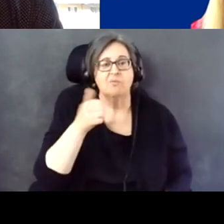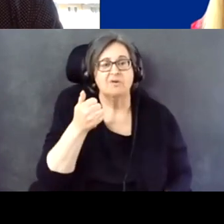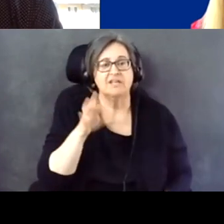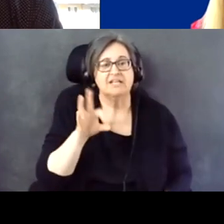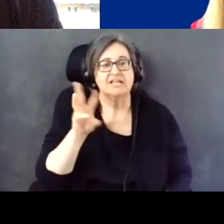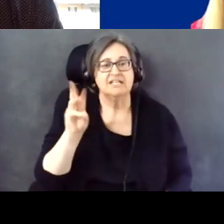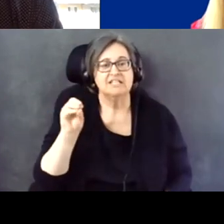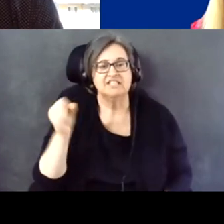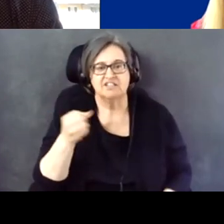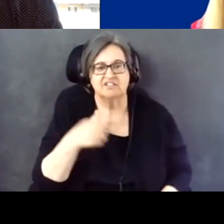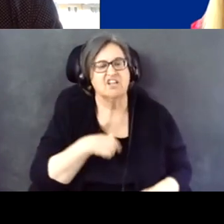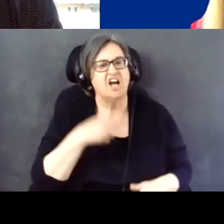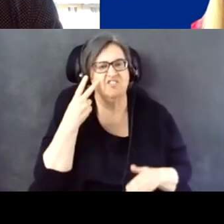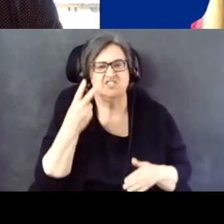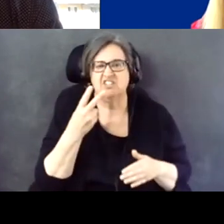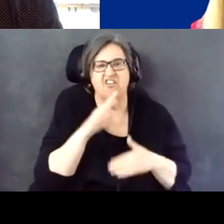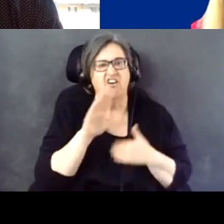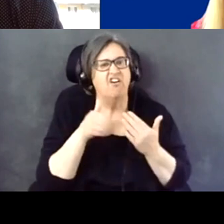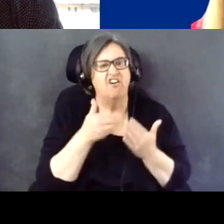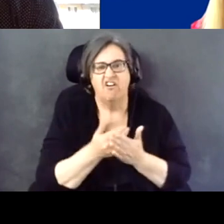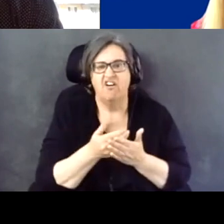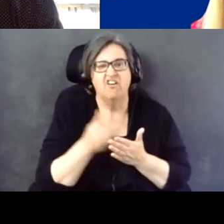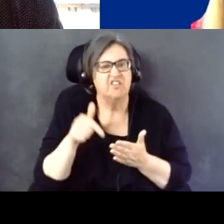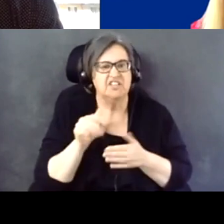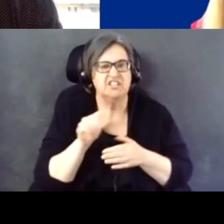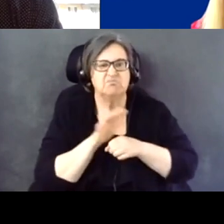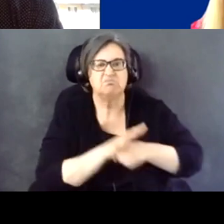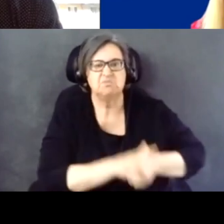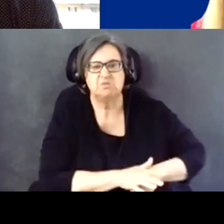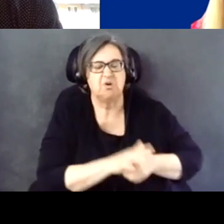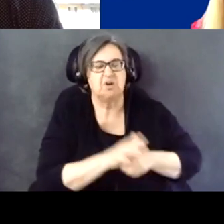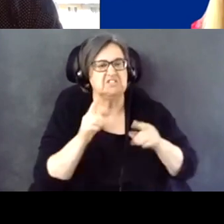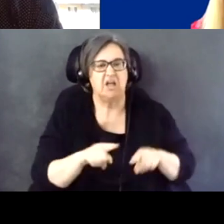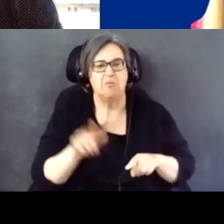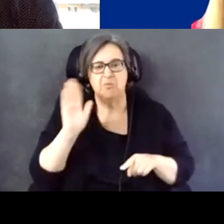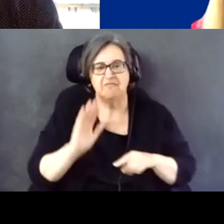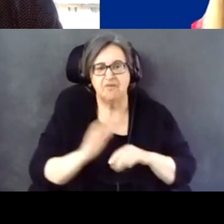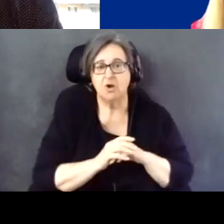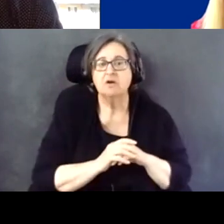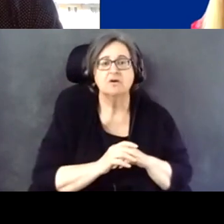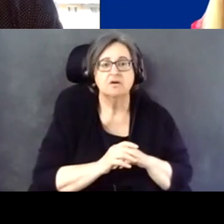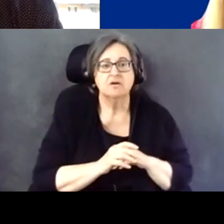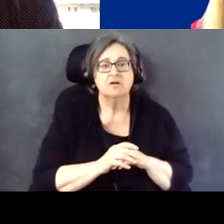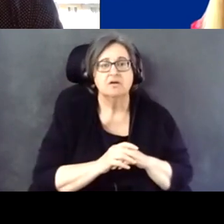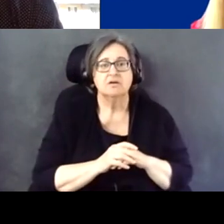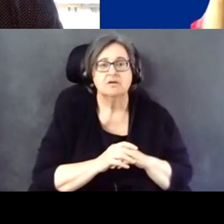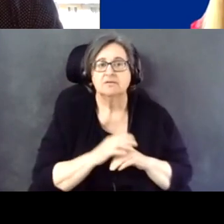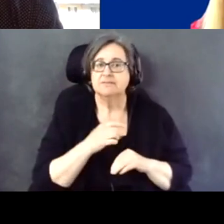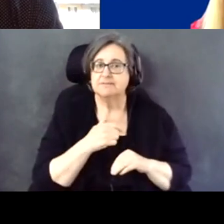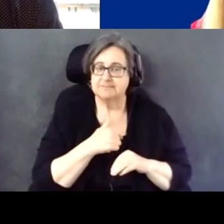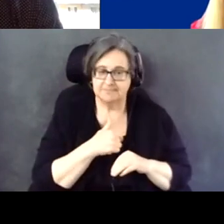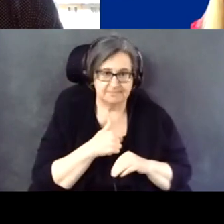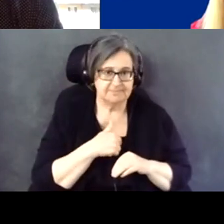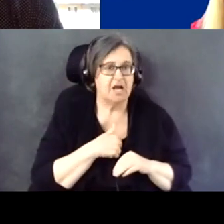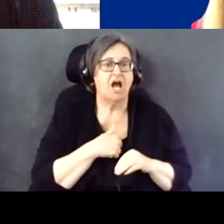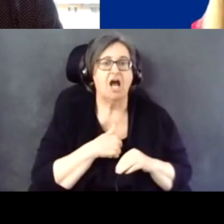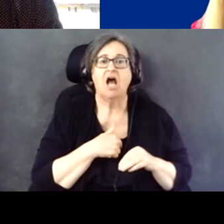like I said I've seen all this stuff before and there's nothing new. I'm down on my feet delivering all the needs.